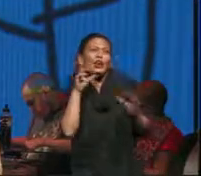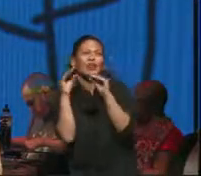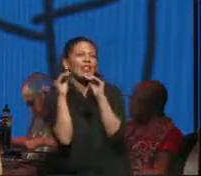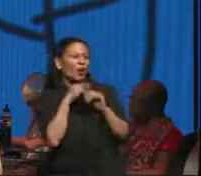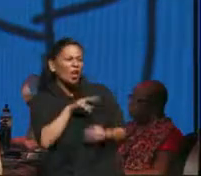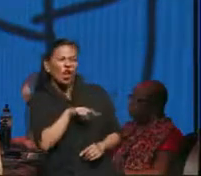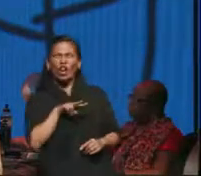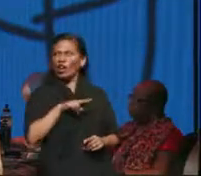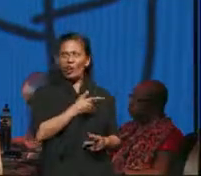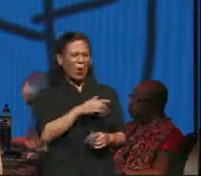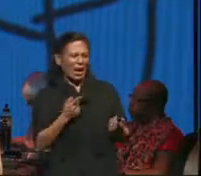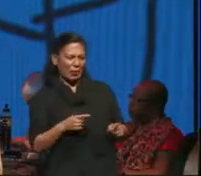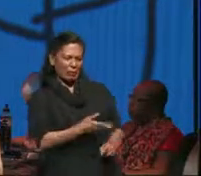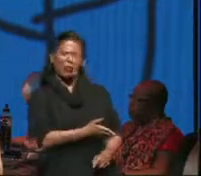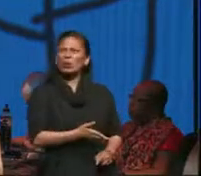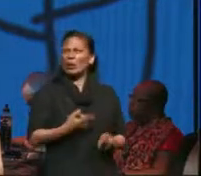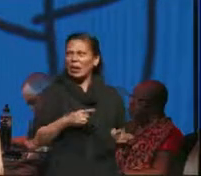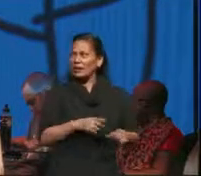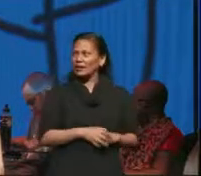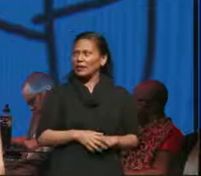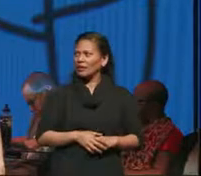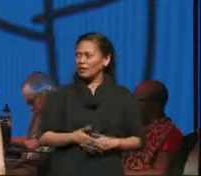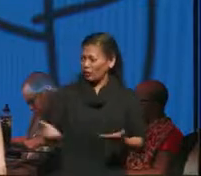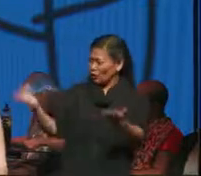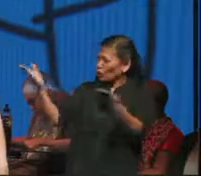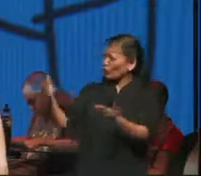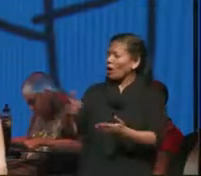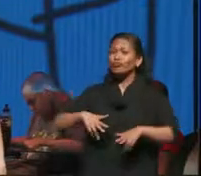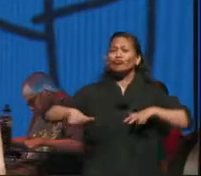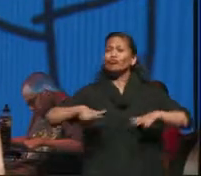or what happened to him you you can walk around this campus with your ass slicked